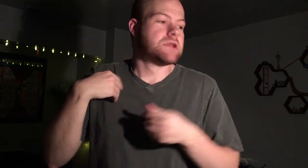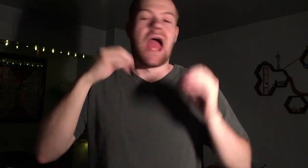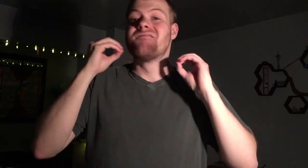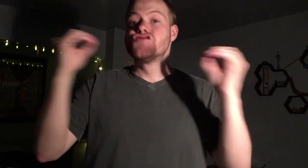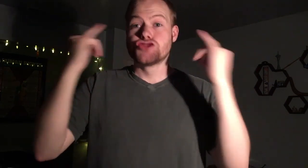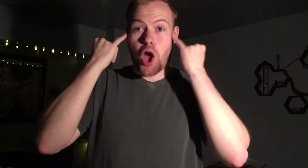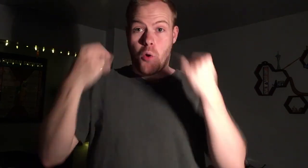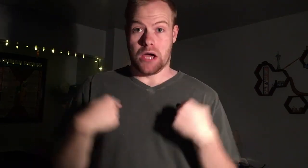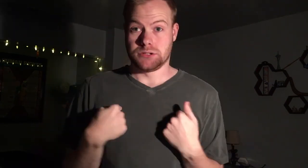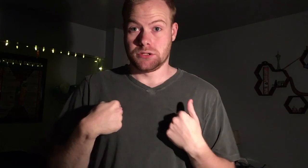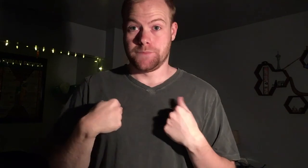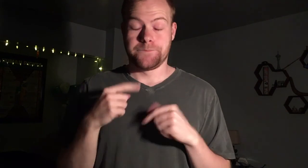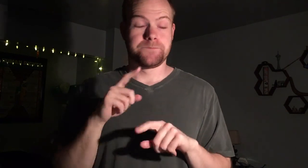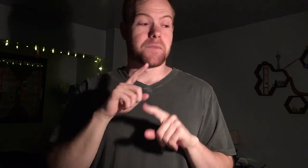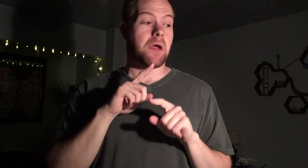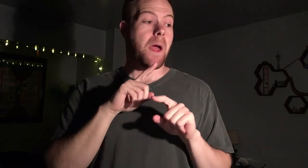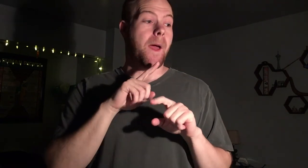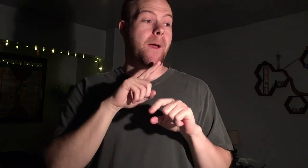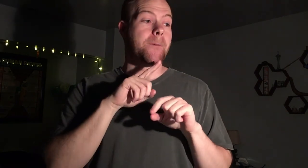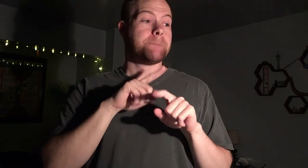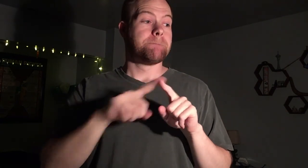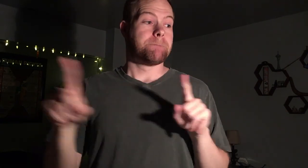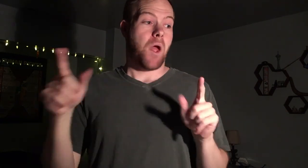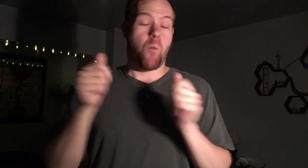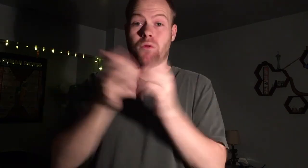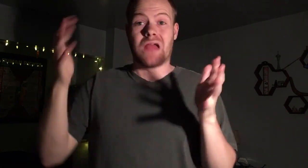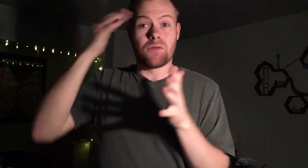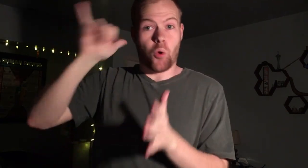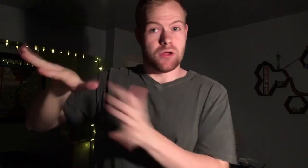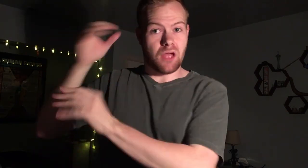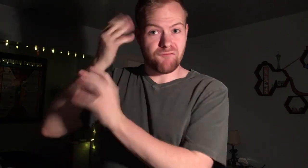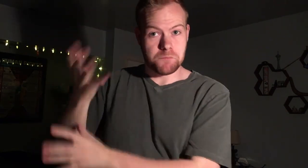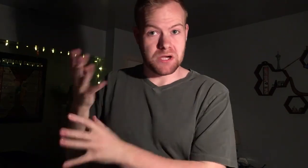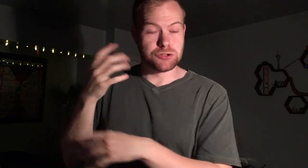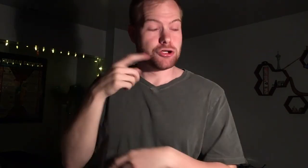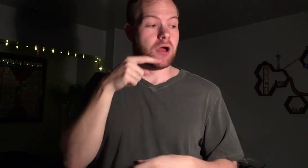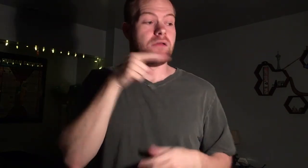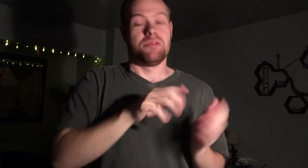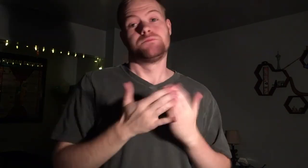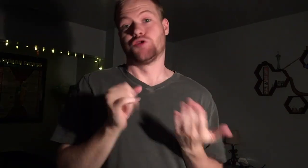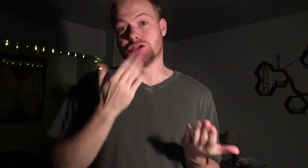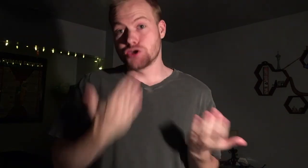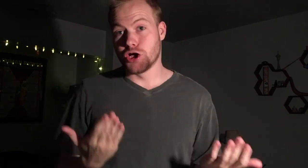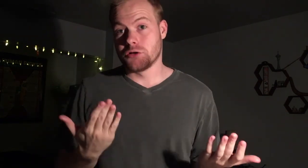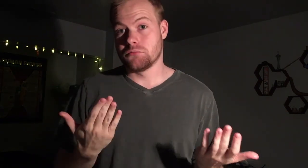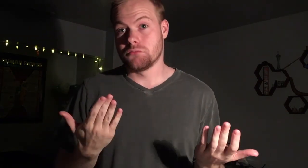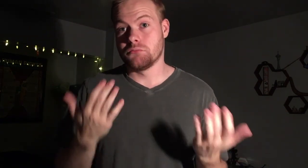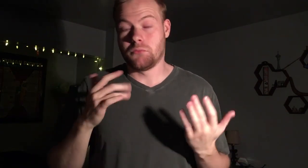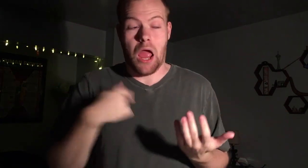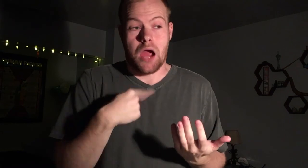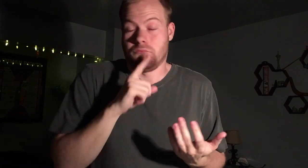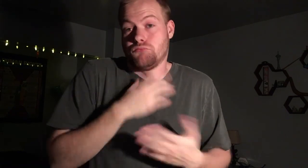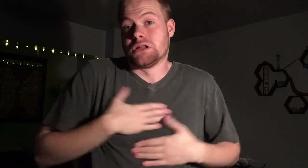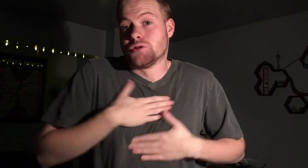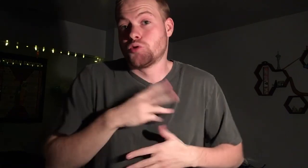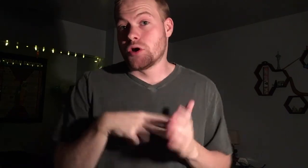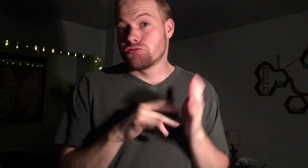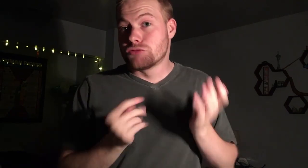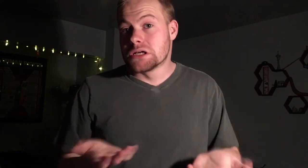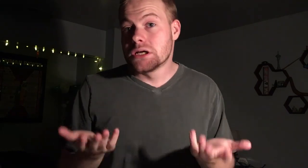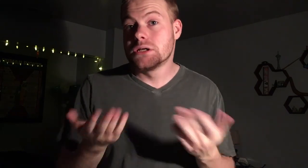I have no idea. But without knowing that information, this book is good. I really enjoyed reading it.